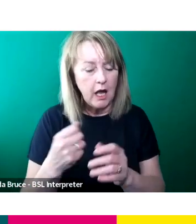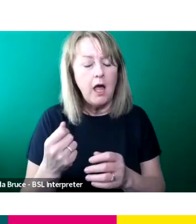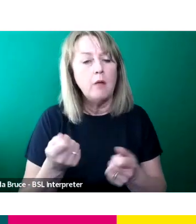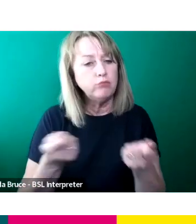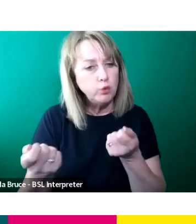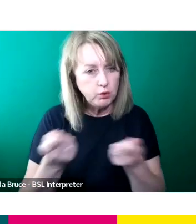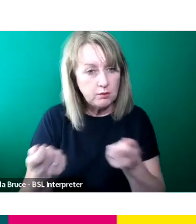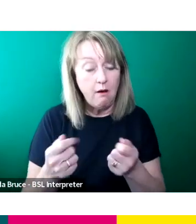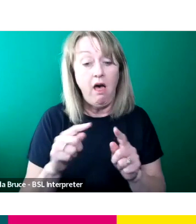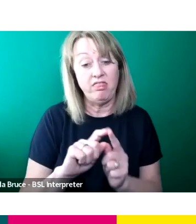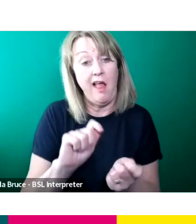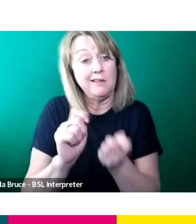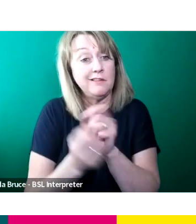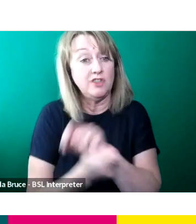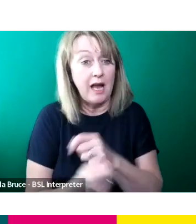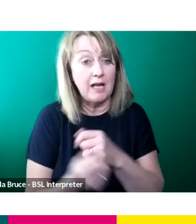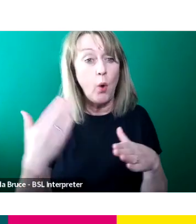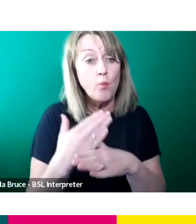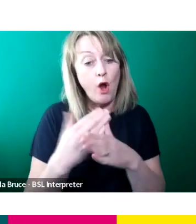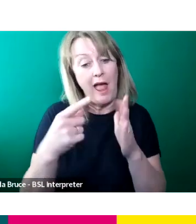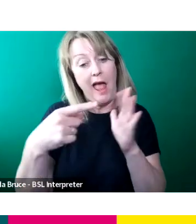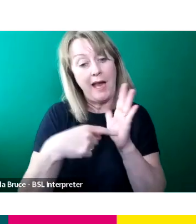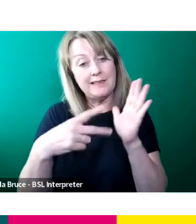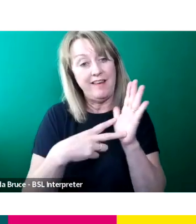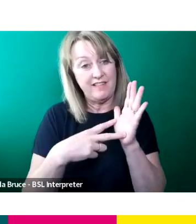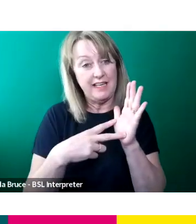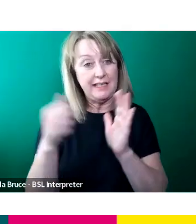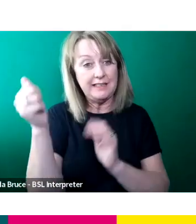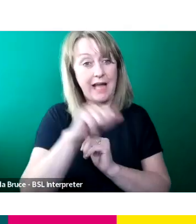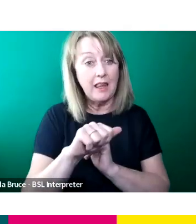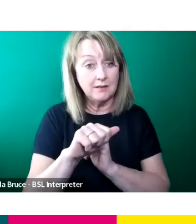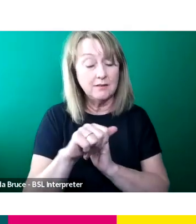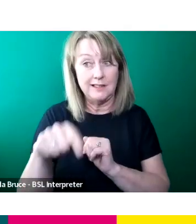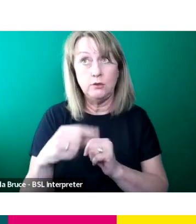And then I switched to work in ITV talent in 2019 I suppose.